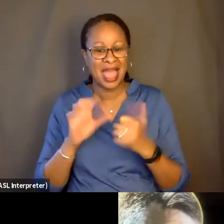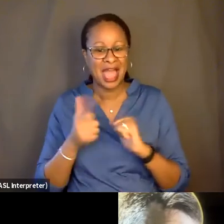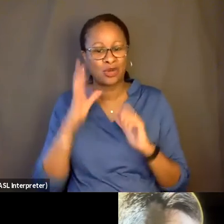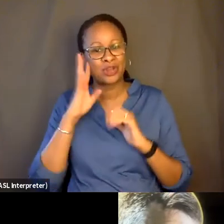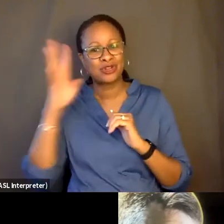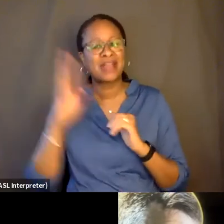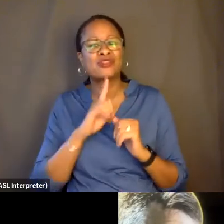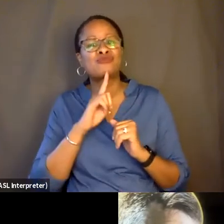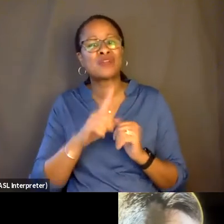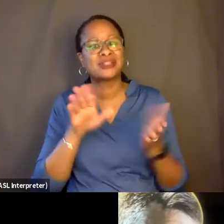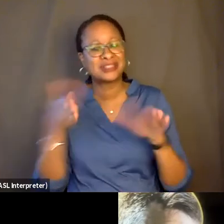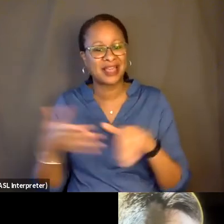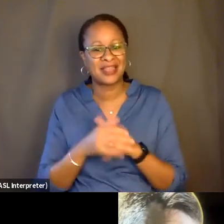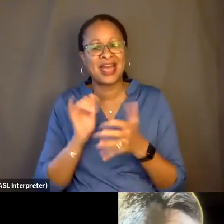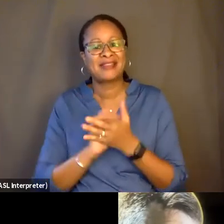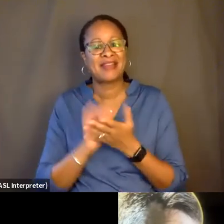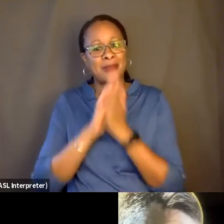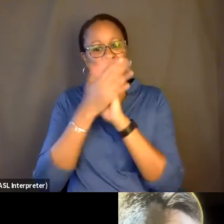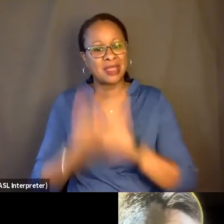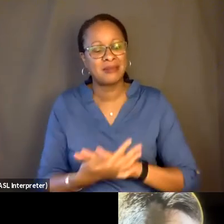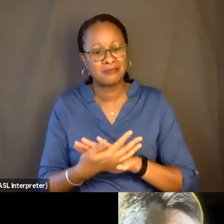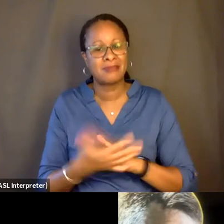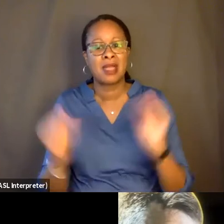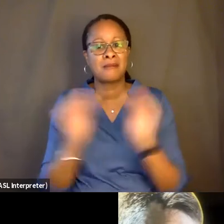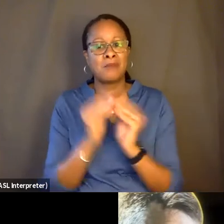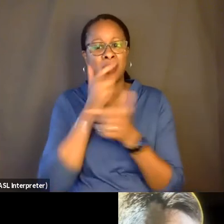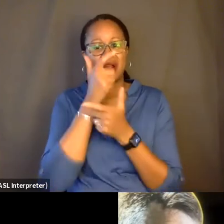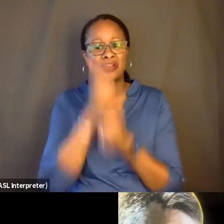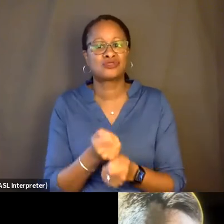And so that sort of became more interesting, both on the level